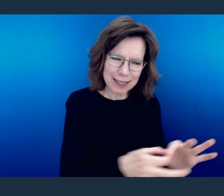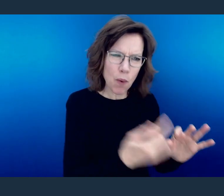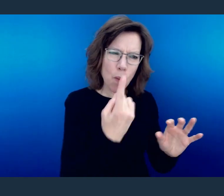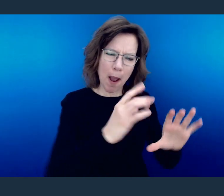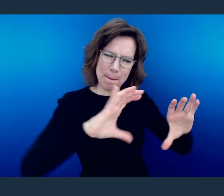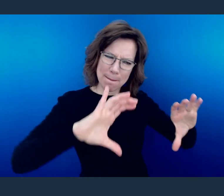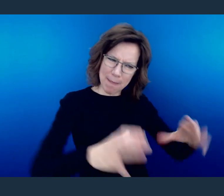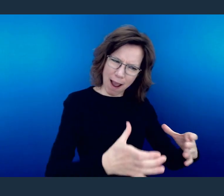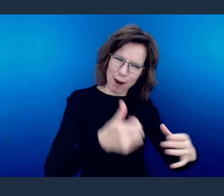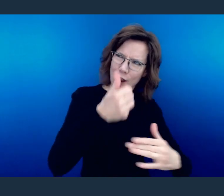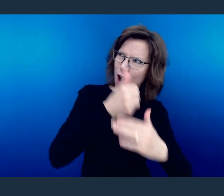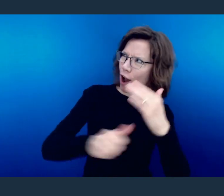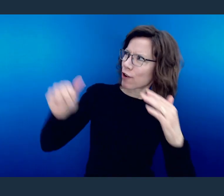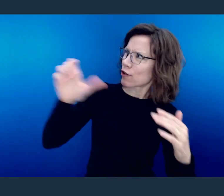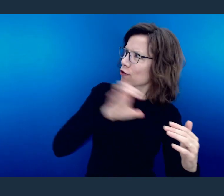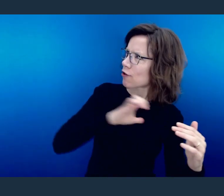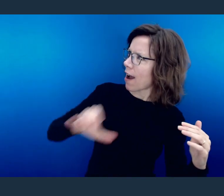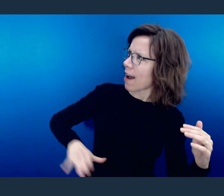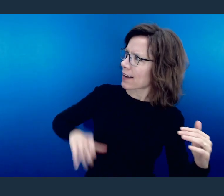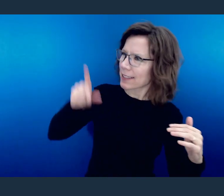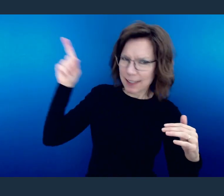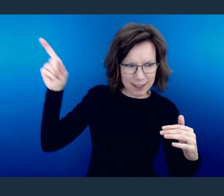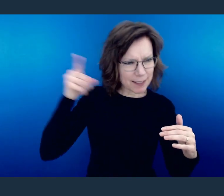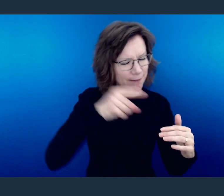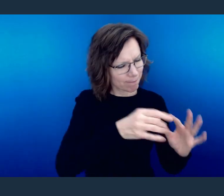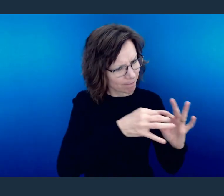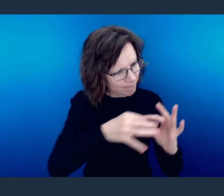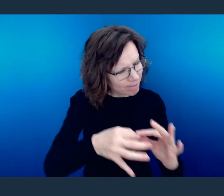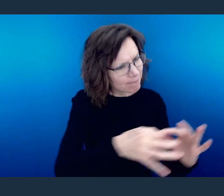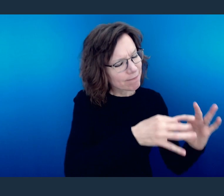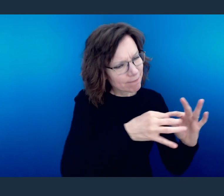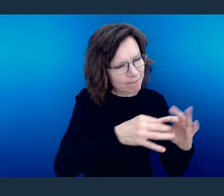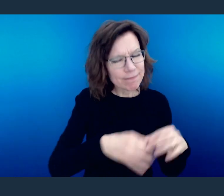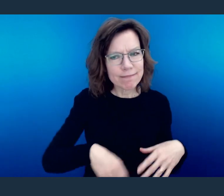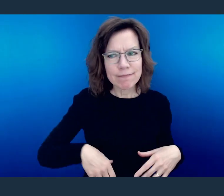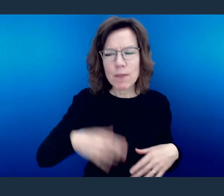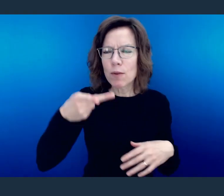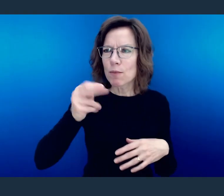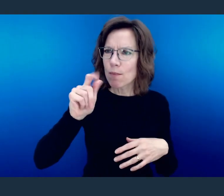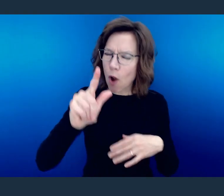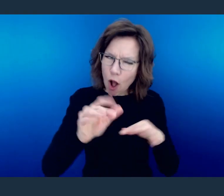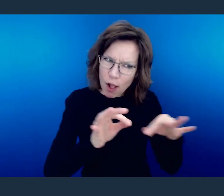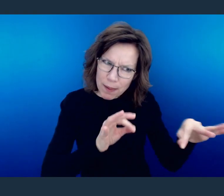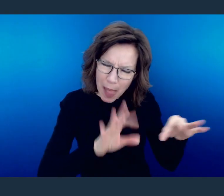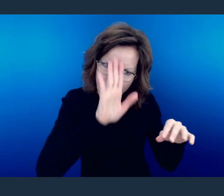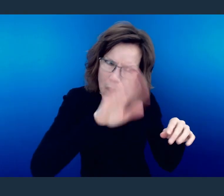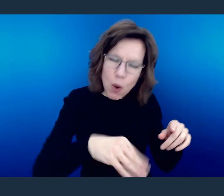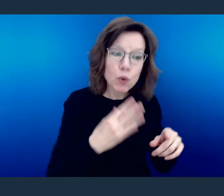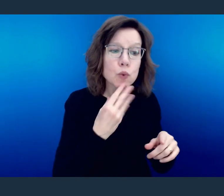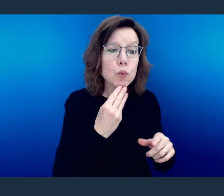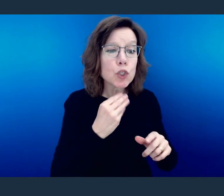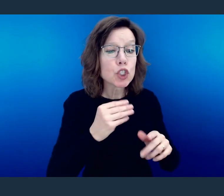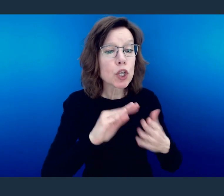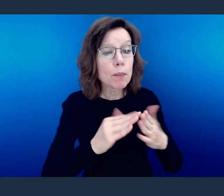It's there where he breaks down and talks to the issues of how the Jewish community,